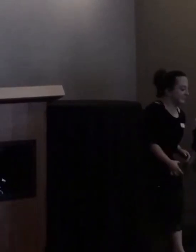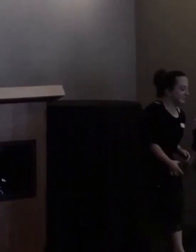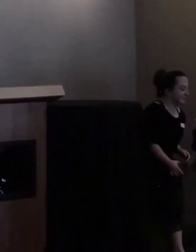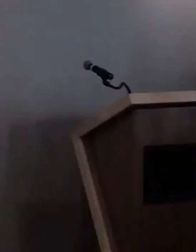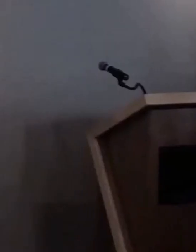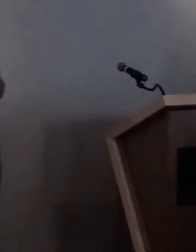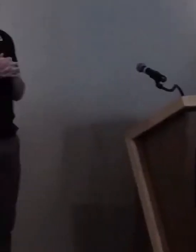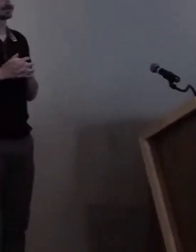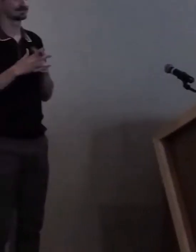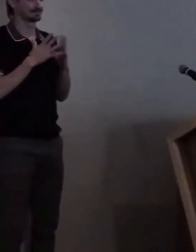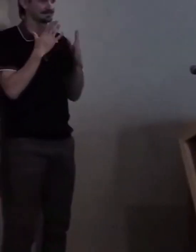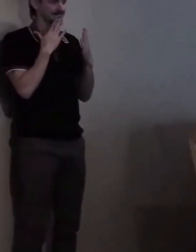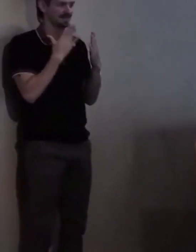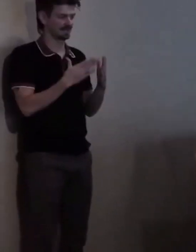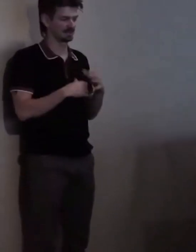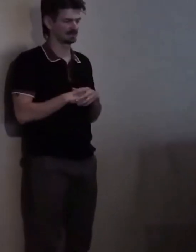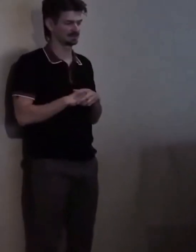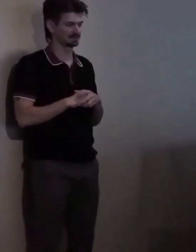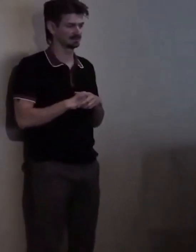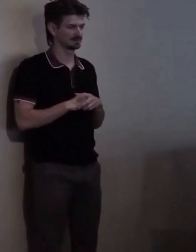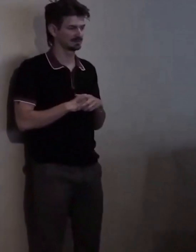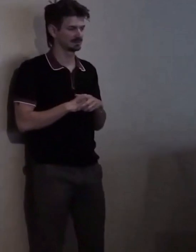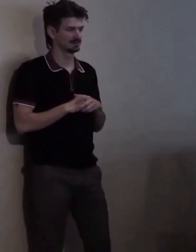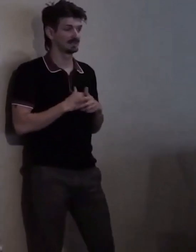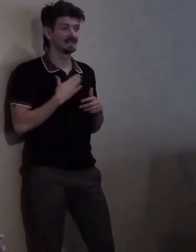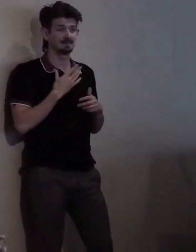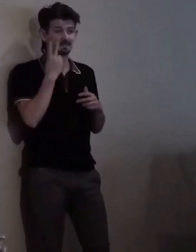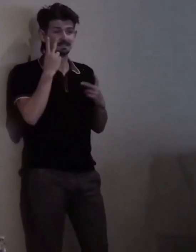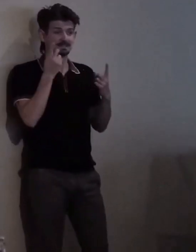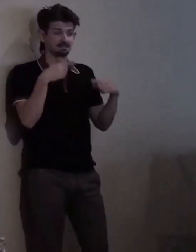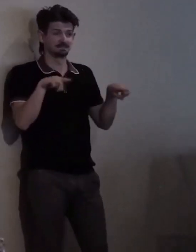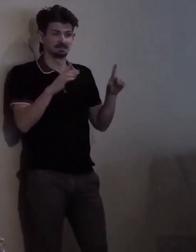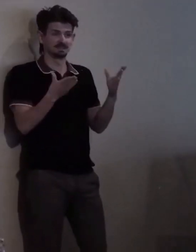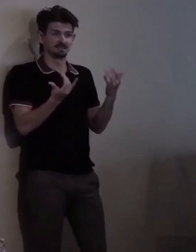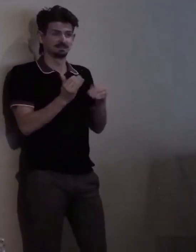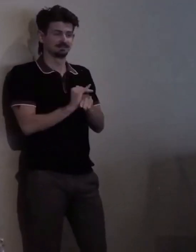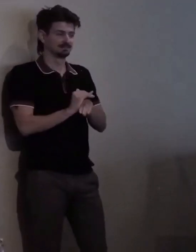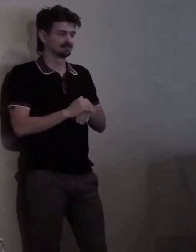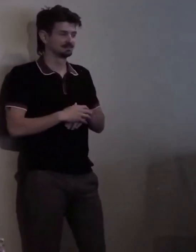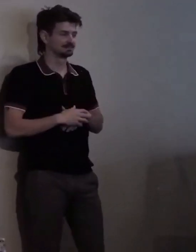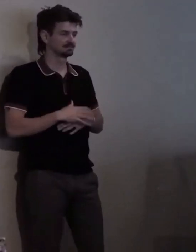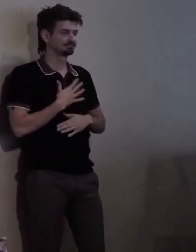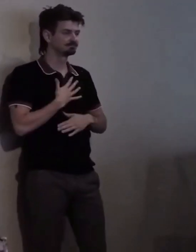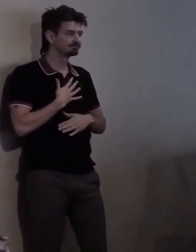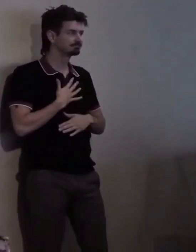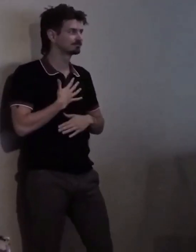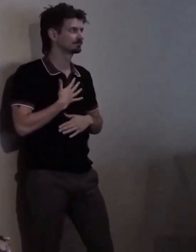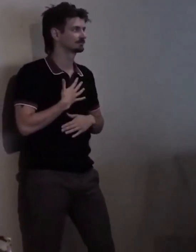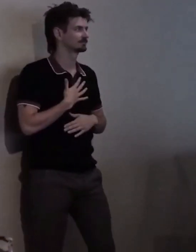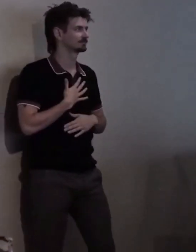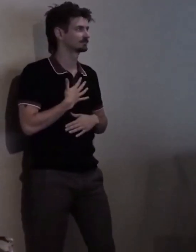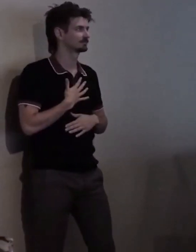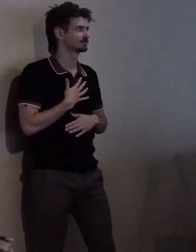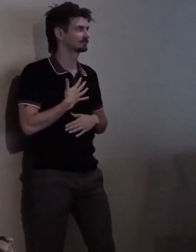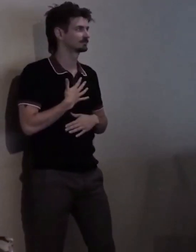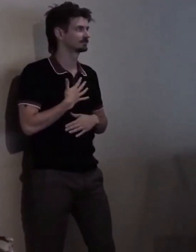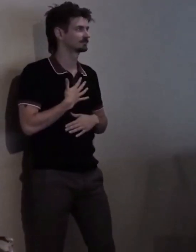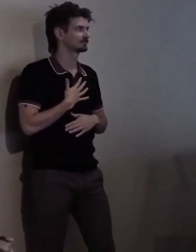Thank you. And I'm really happy to see everybody here tonight... Uhm... This really is an exciting time,